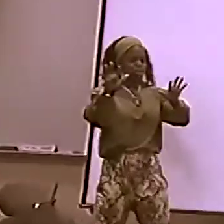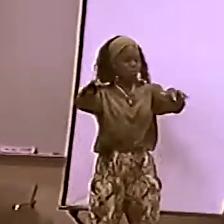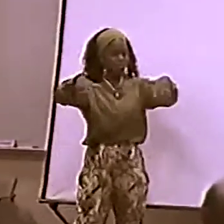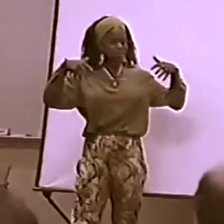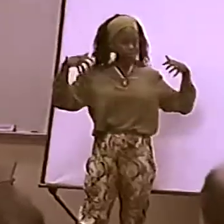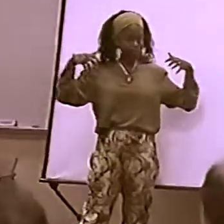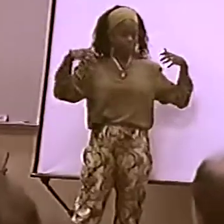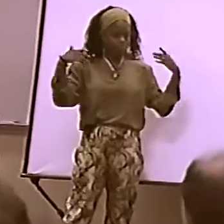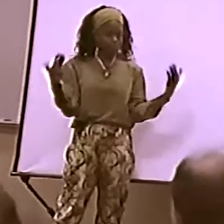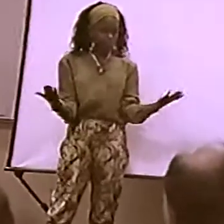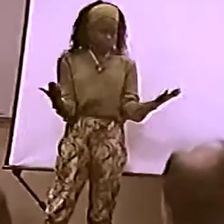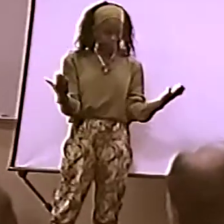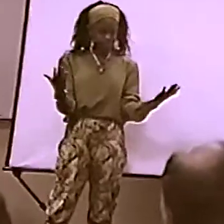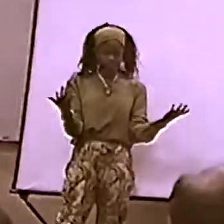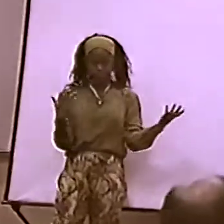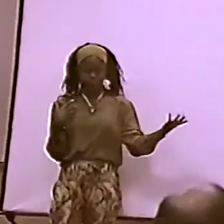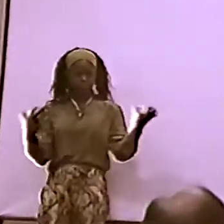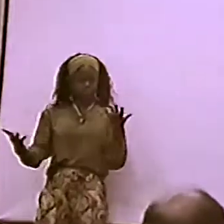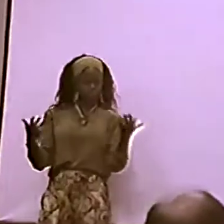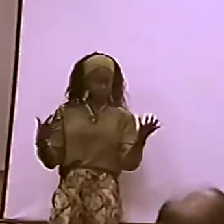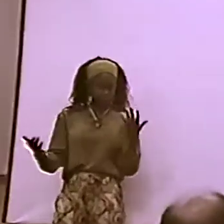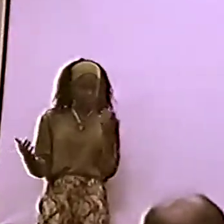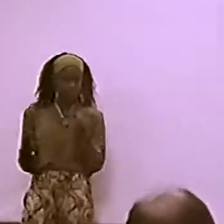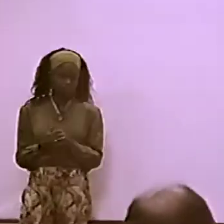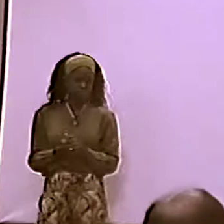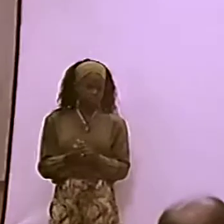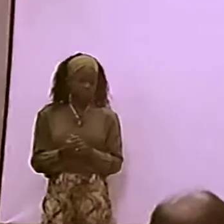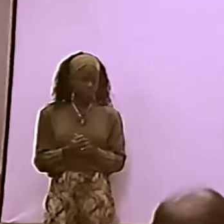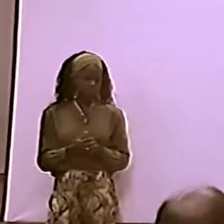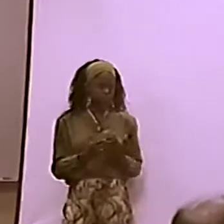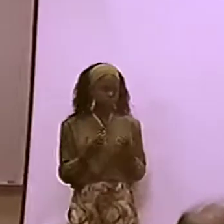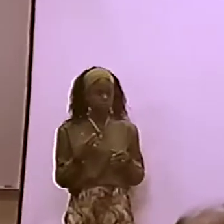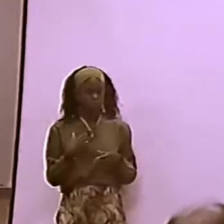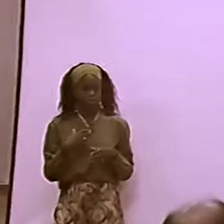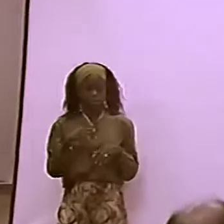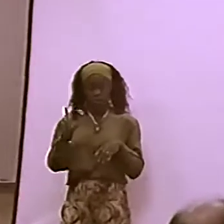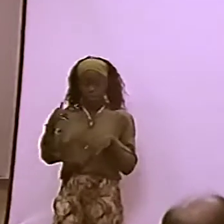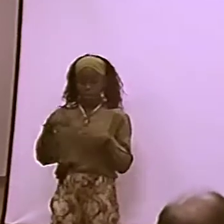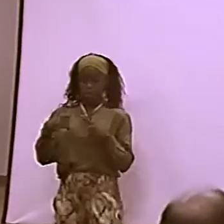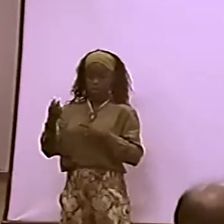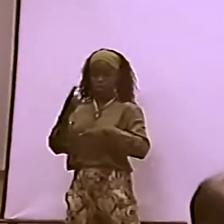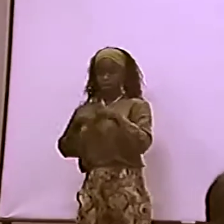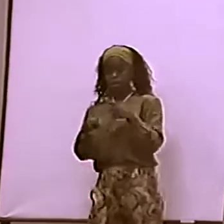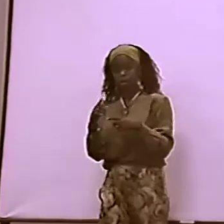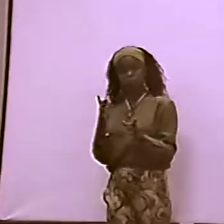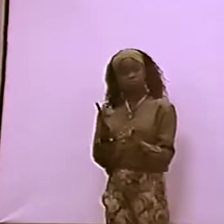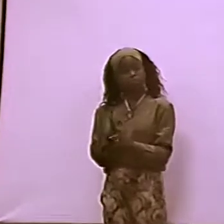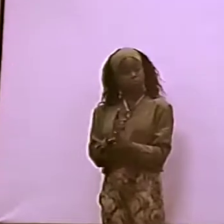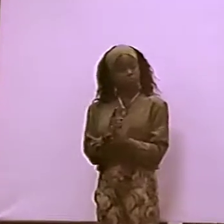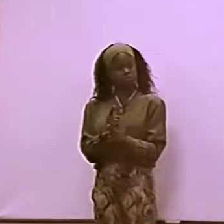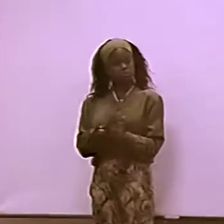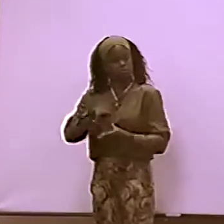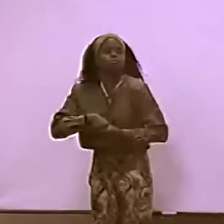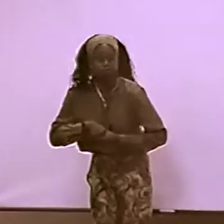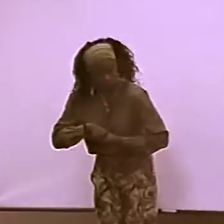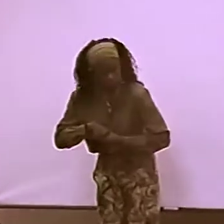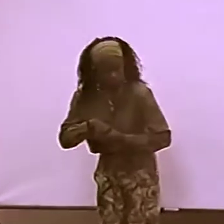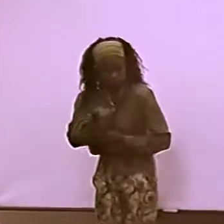THE REASON FOR THAT IS ...